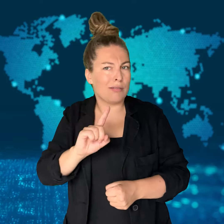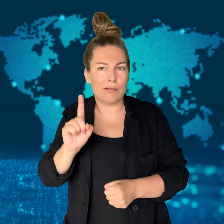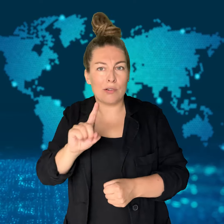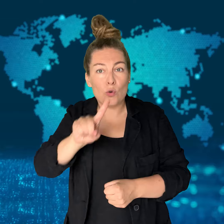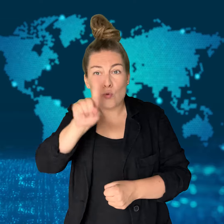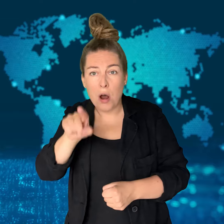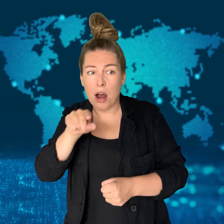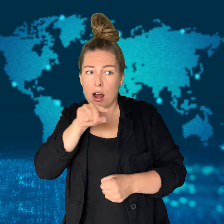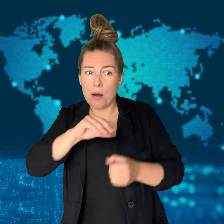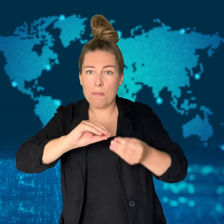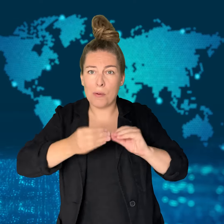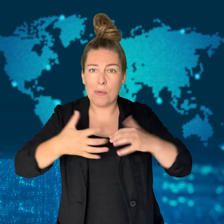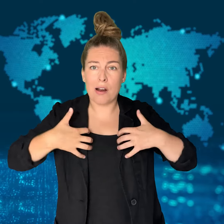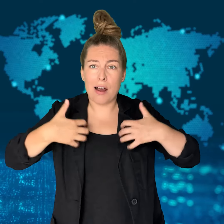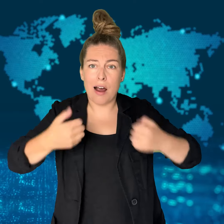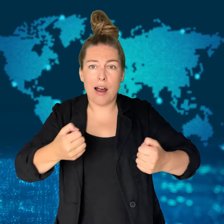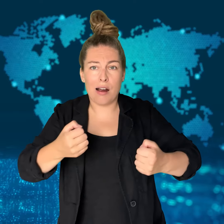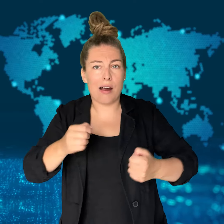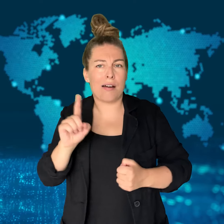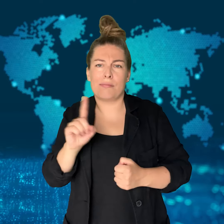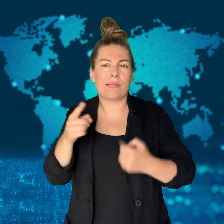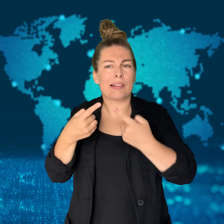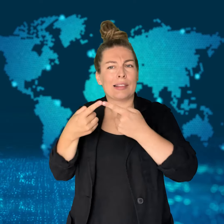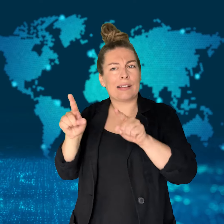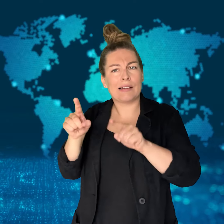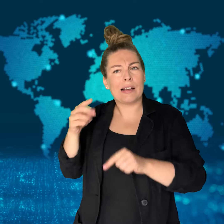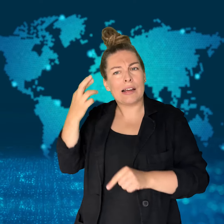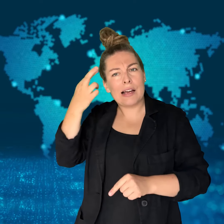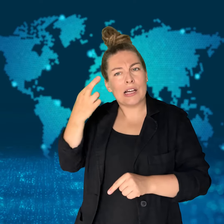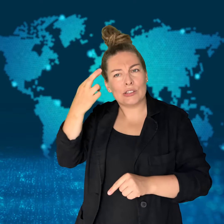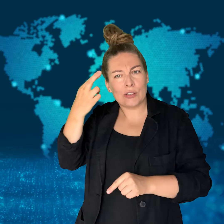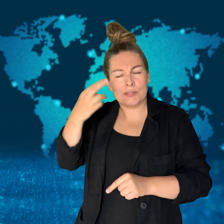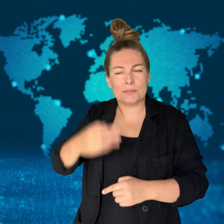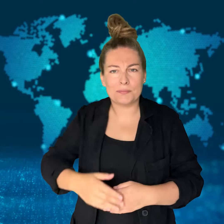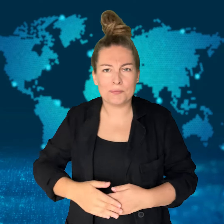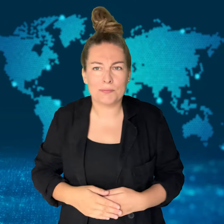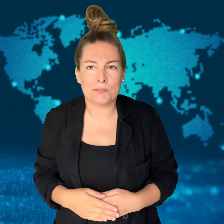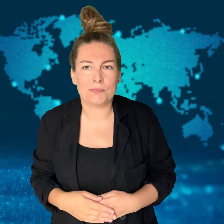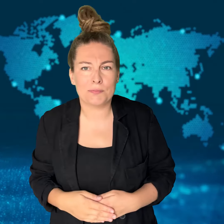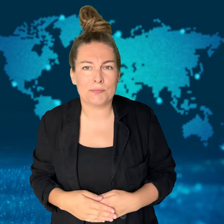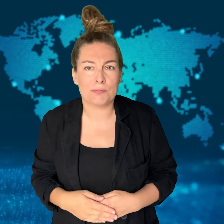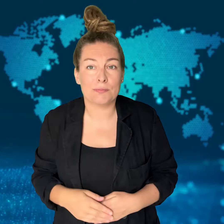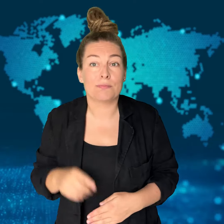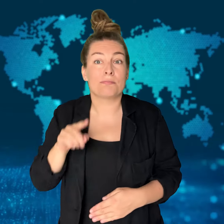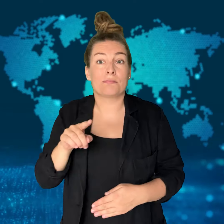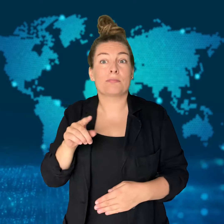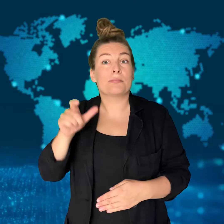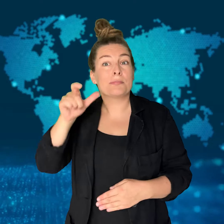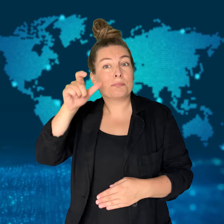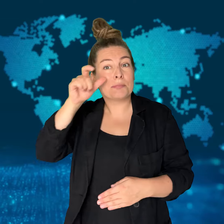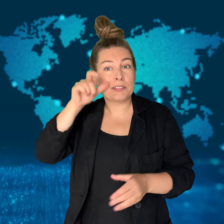Biden then offered his full endorsement for Vice President Kamala Harris.